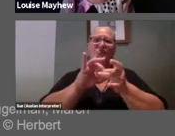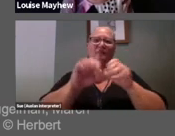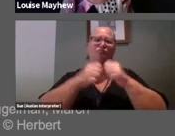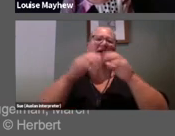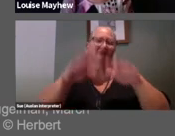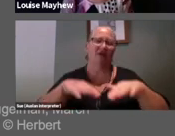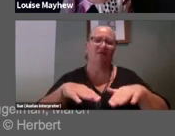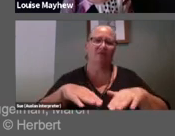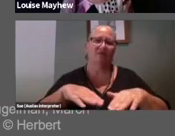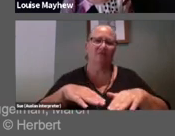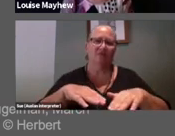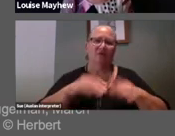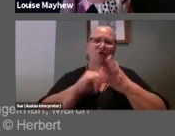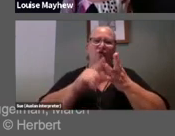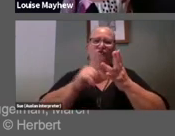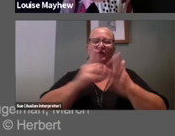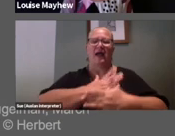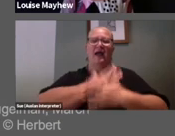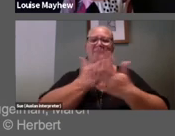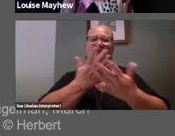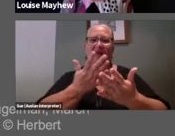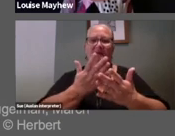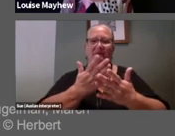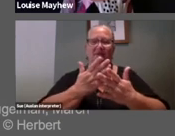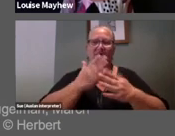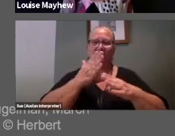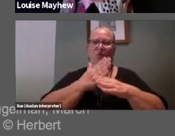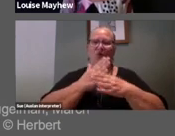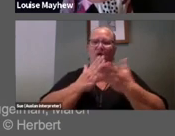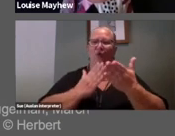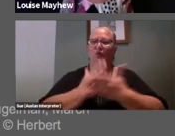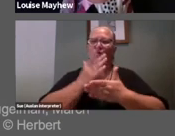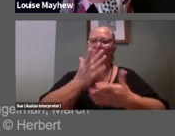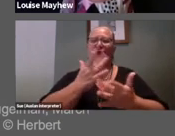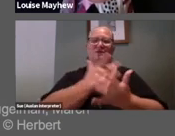she's kind of upset and working through those emotions, and for her, this work